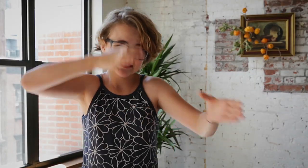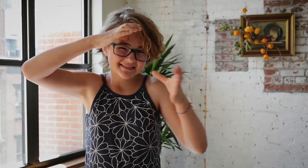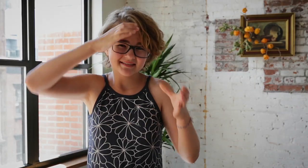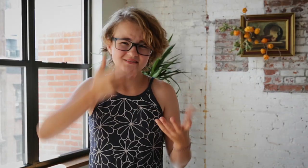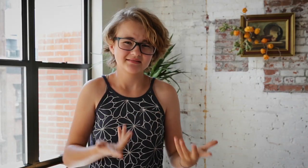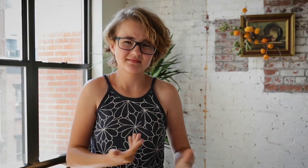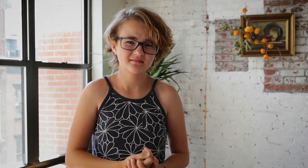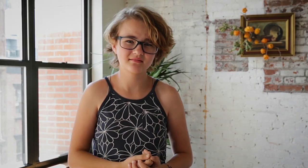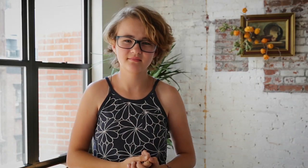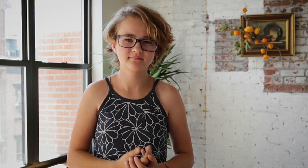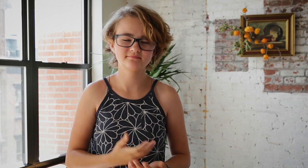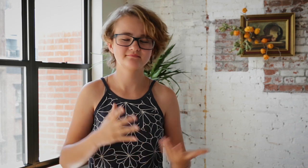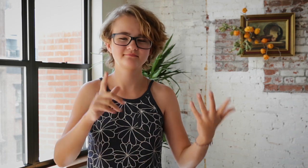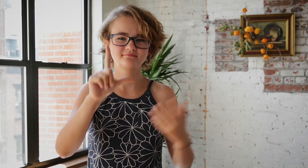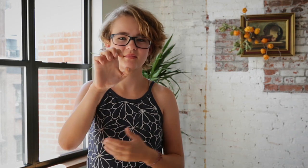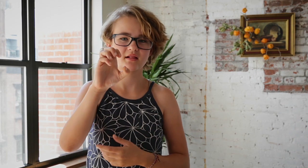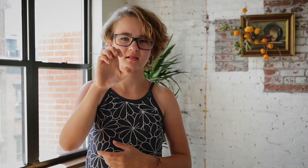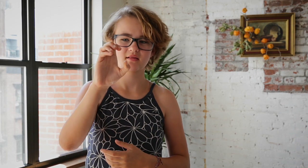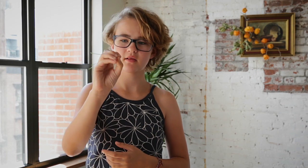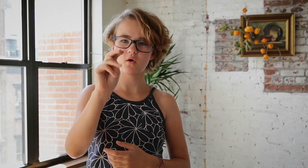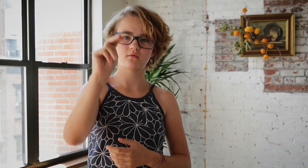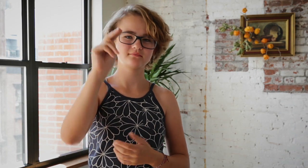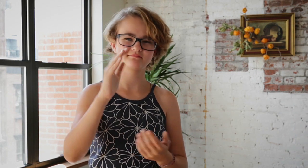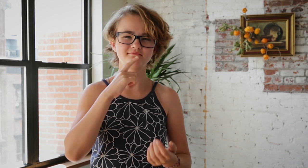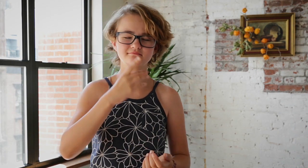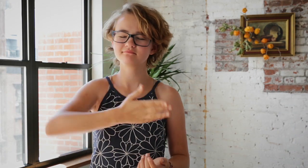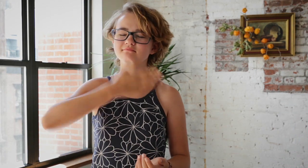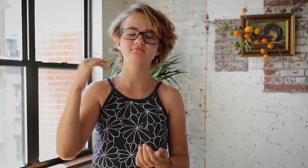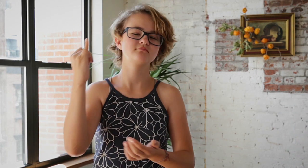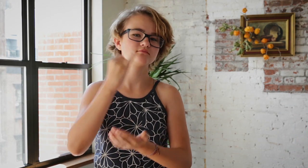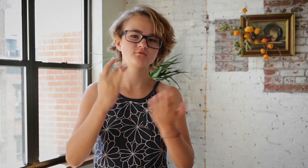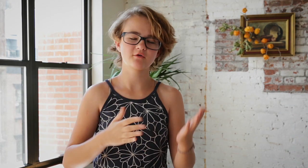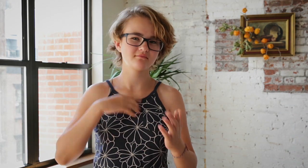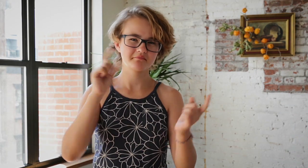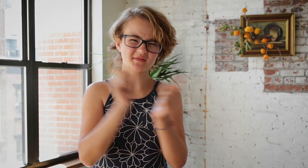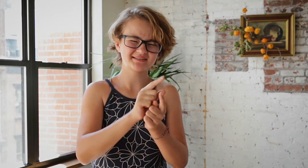He's so smart. Leon is the best artist I've met.